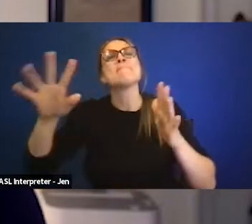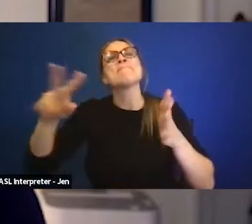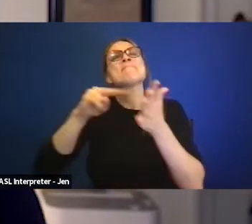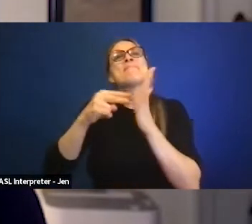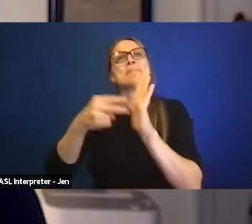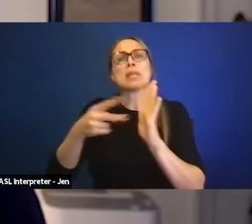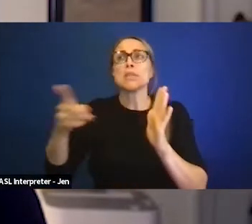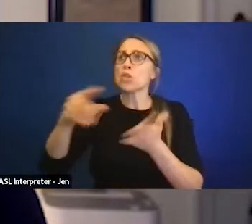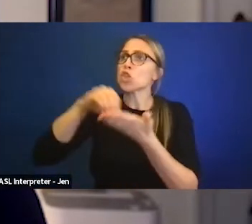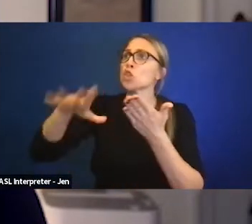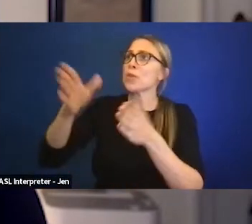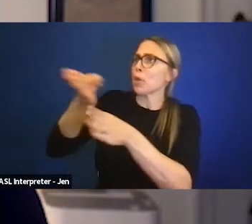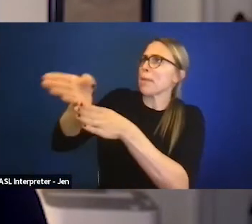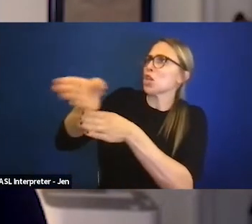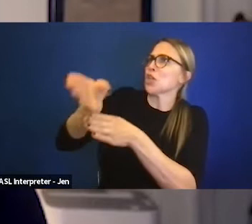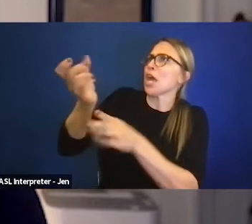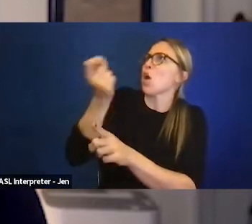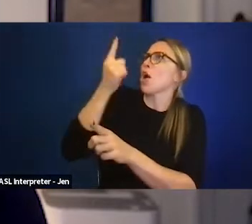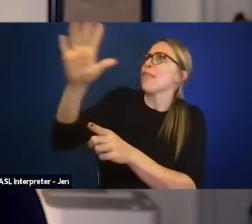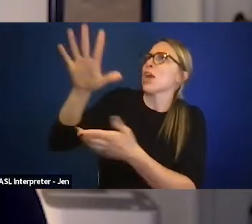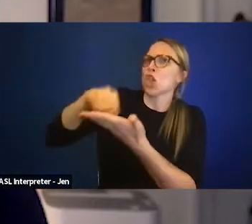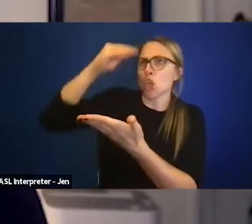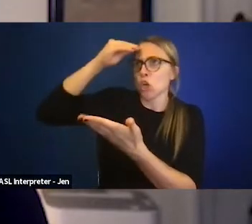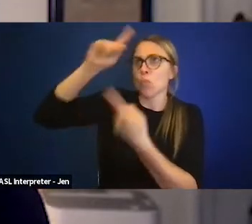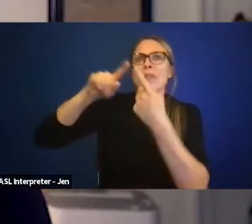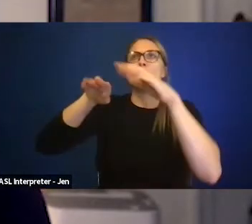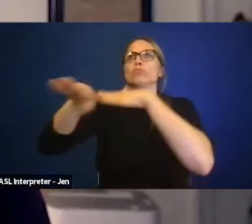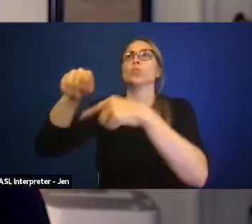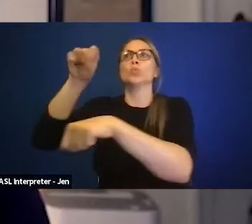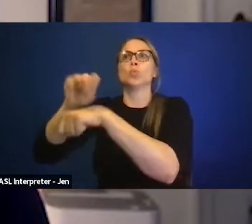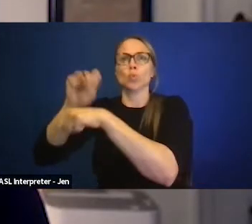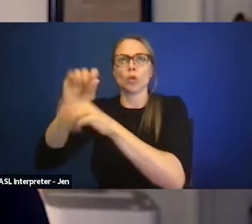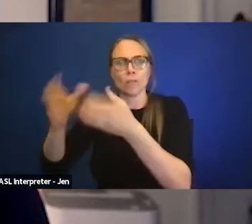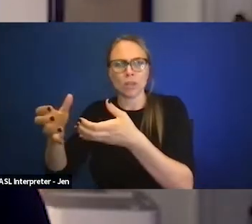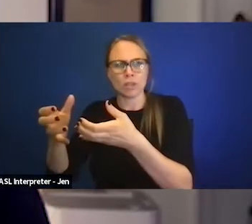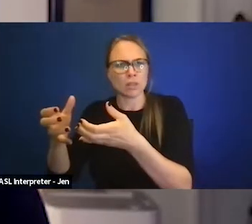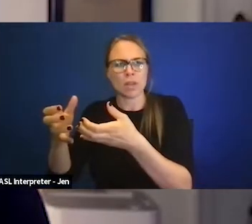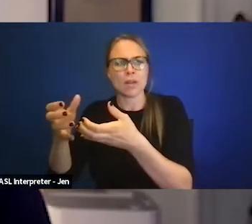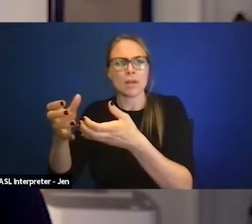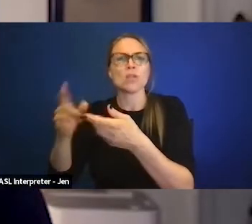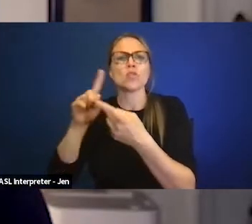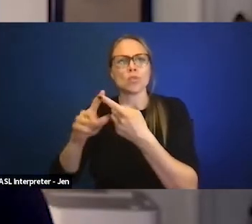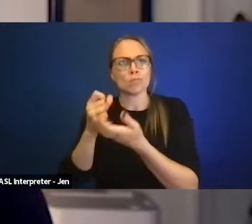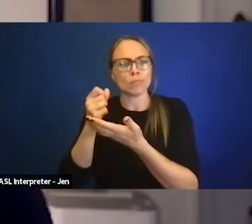to learn in order to be able, when they enter the world of work, to assist in putting a disability lens